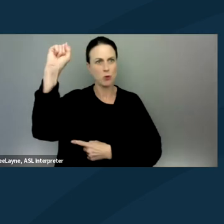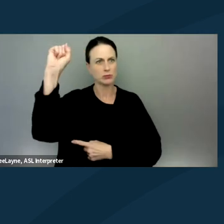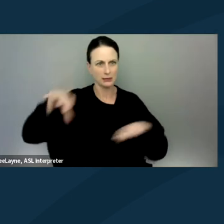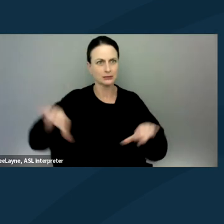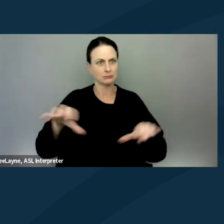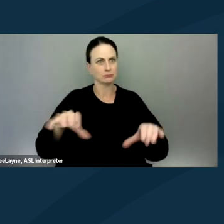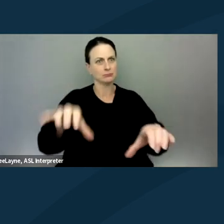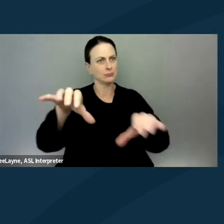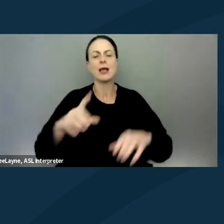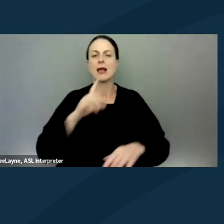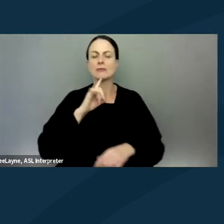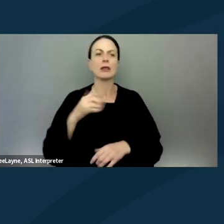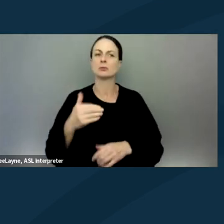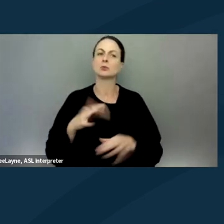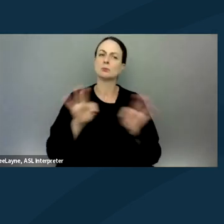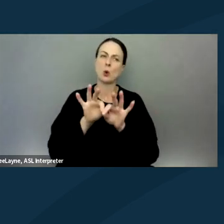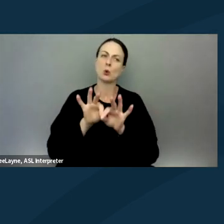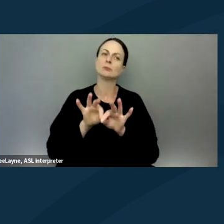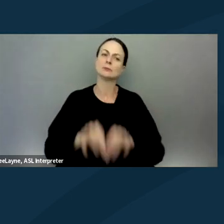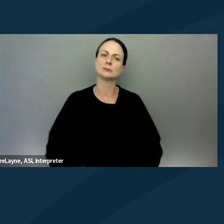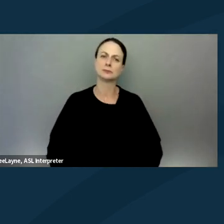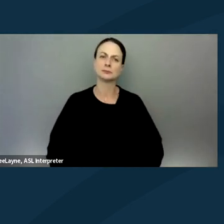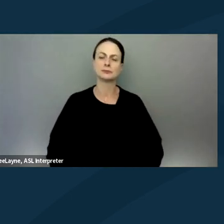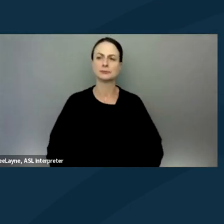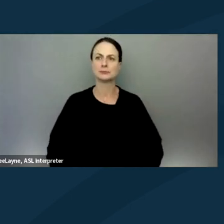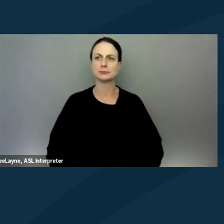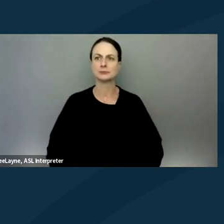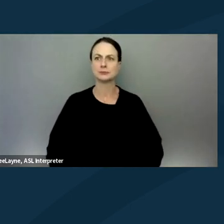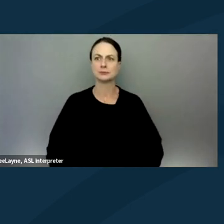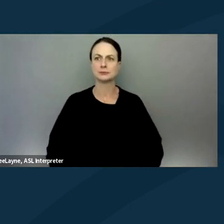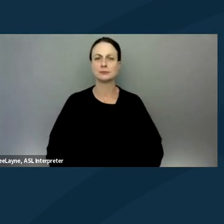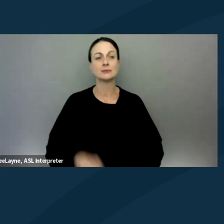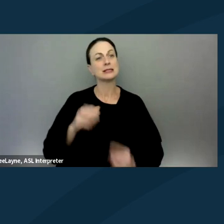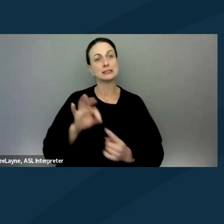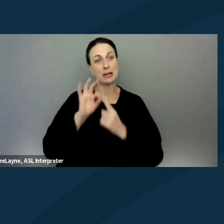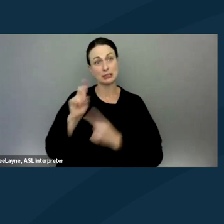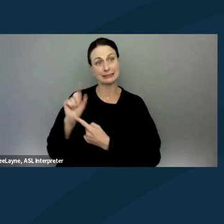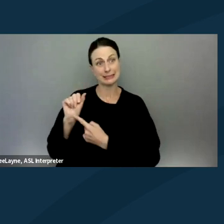And I think that's really important with disability as well as with everything else